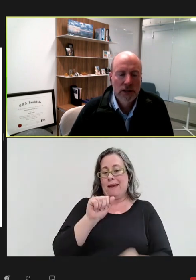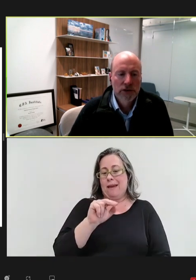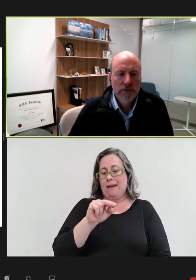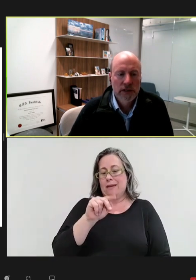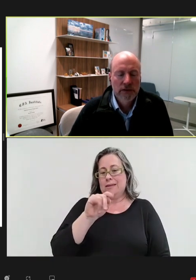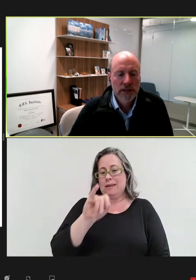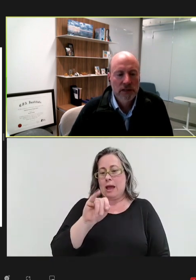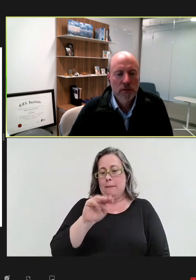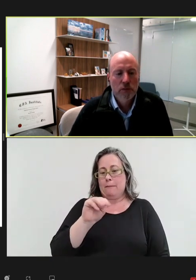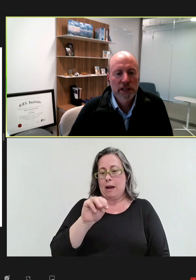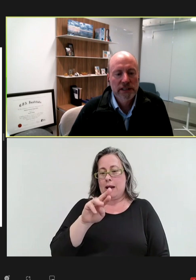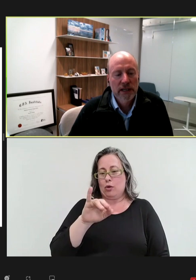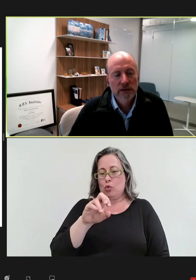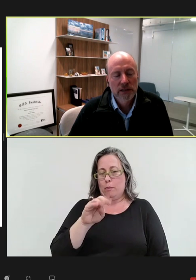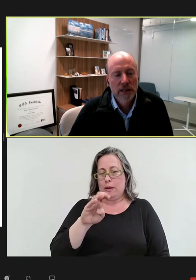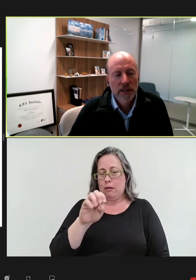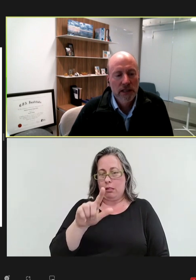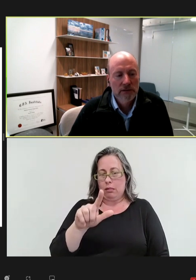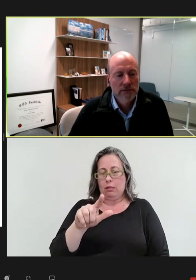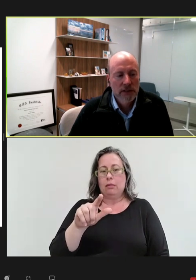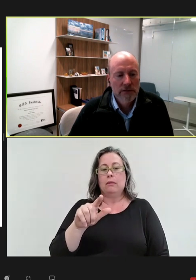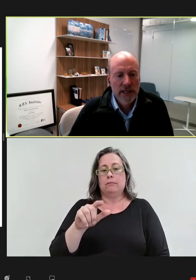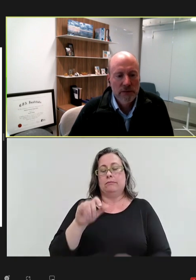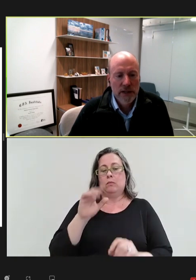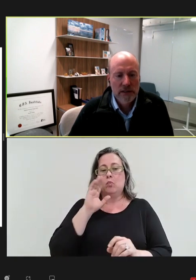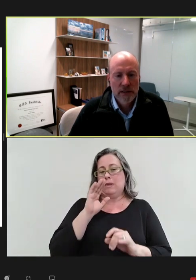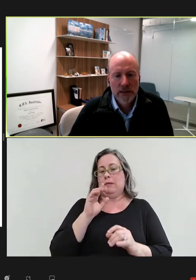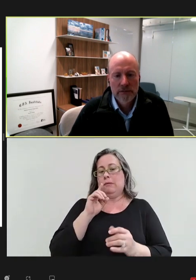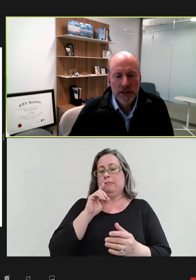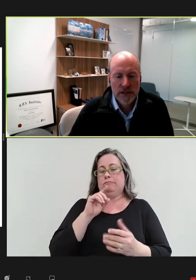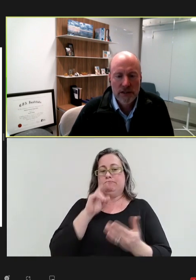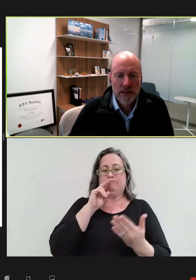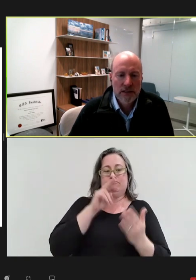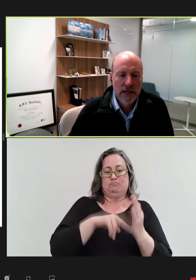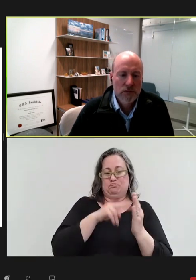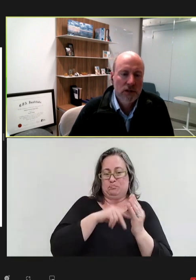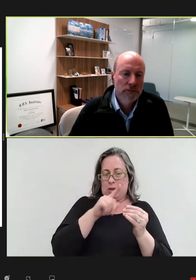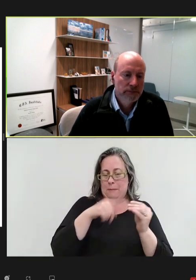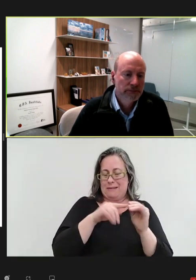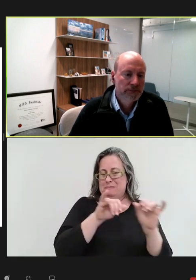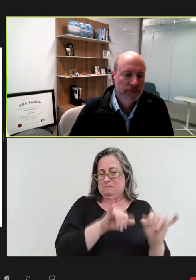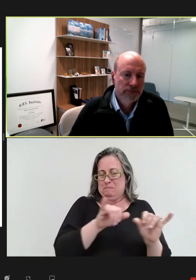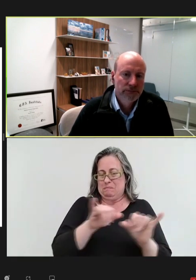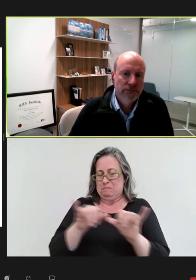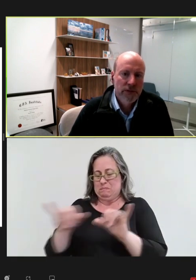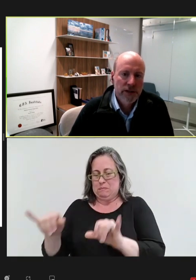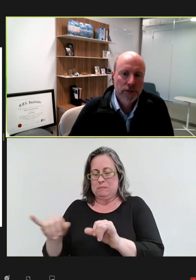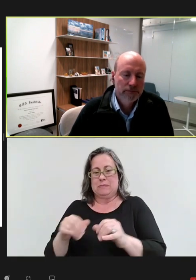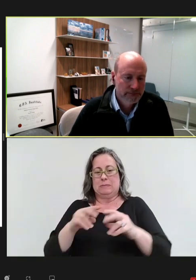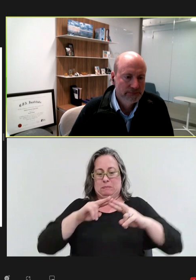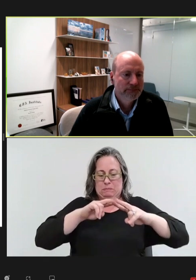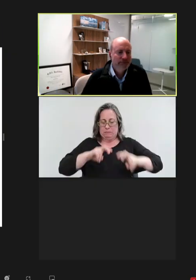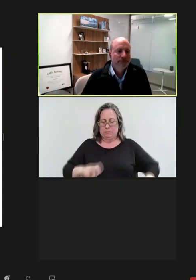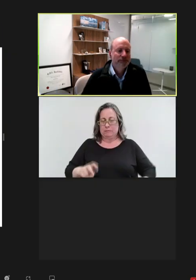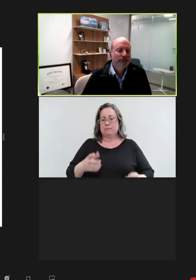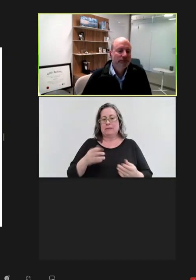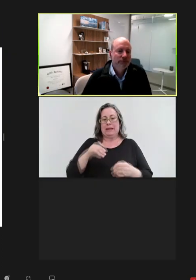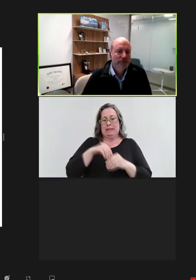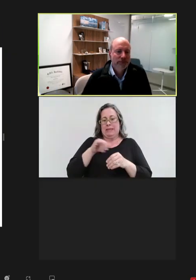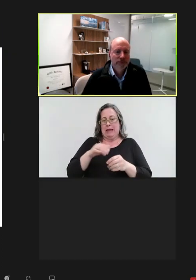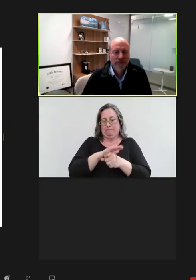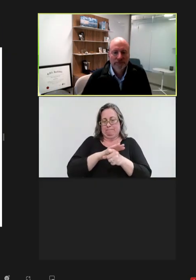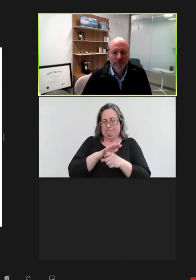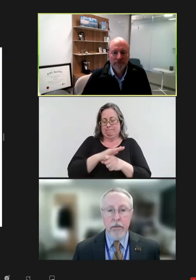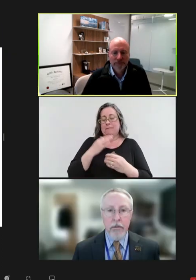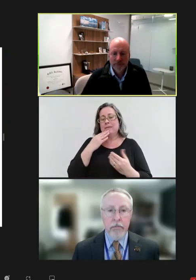you can find a very similar breakdown of that space in infectious disease as well. Thank you.